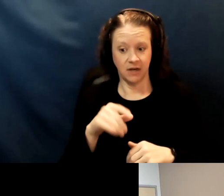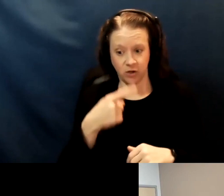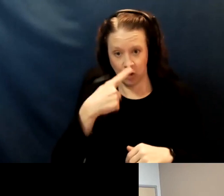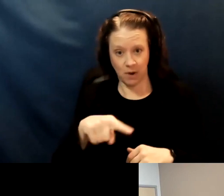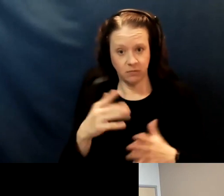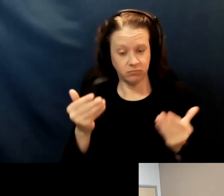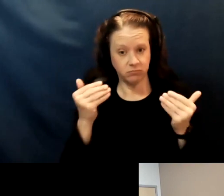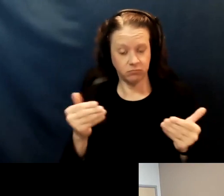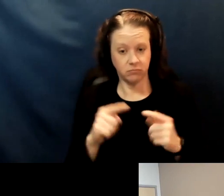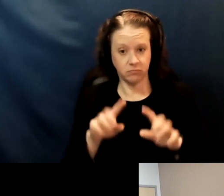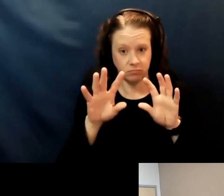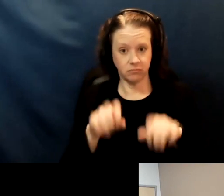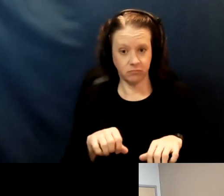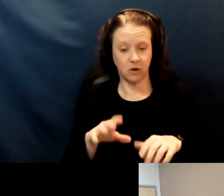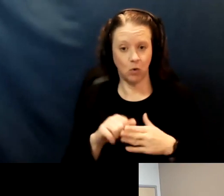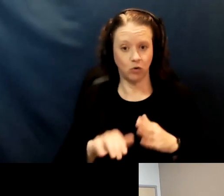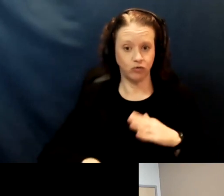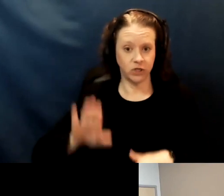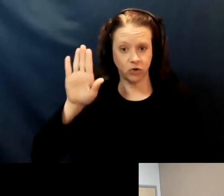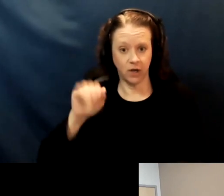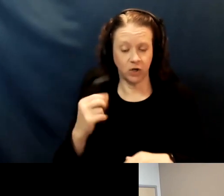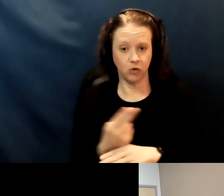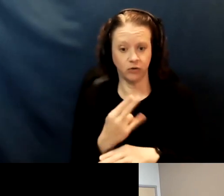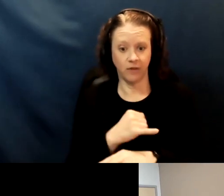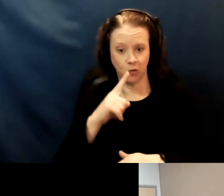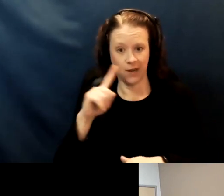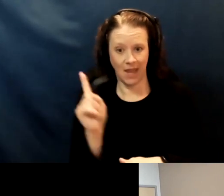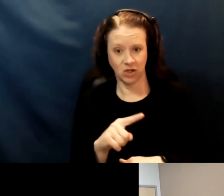if you could raise your hand using the reactions